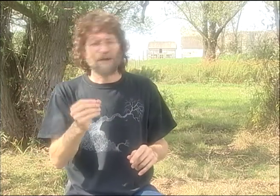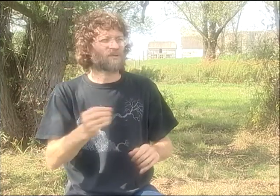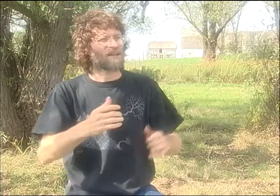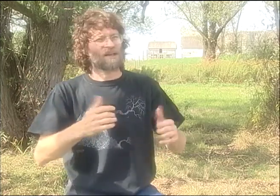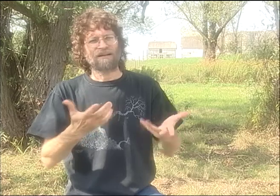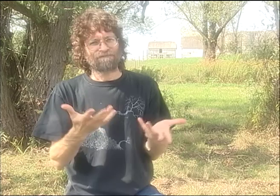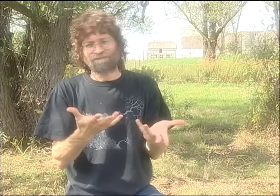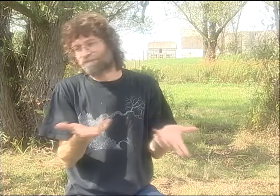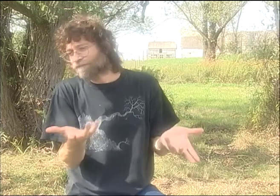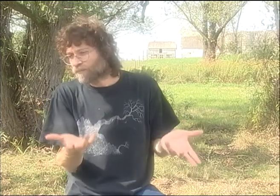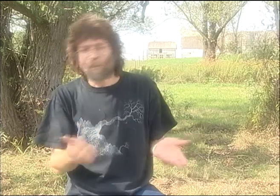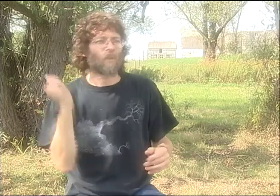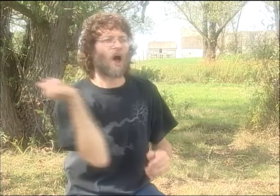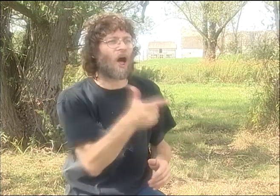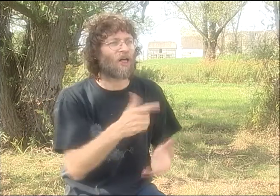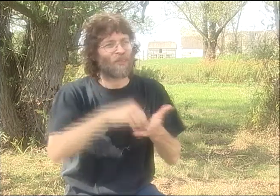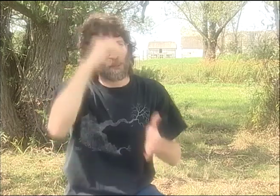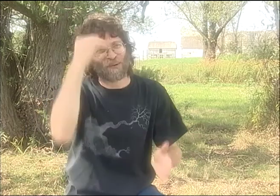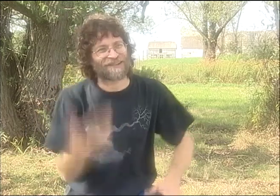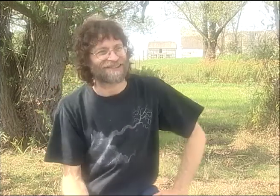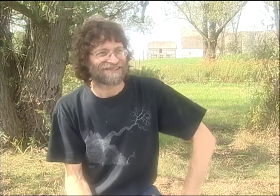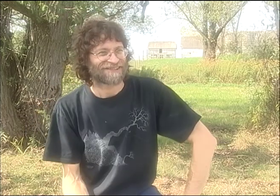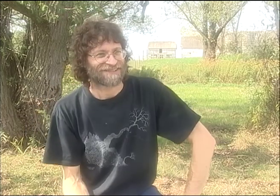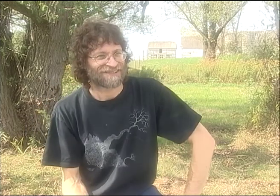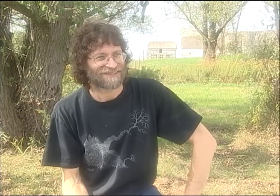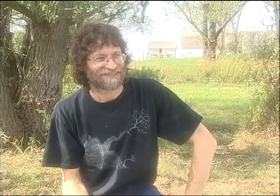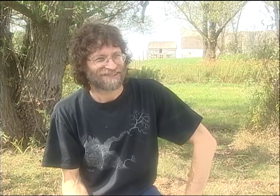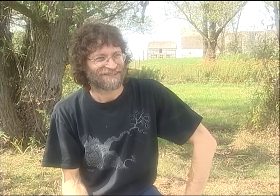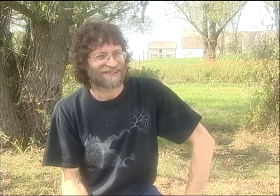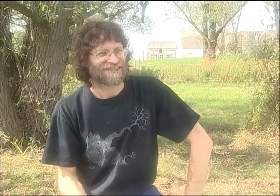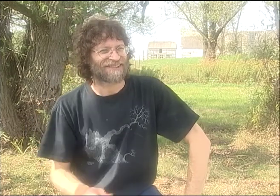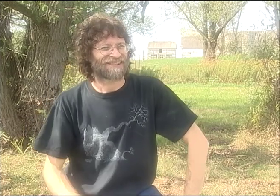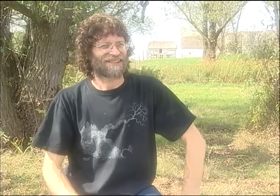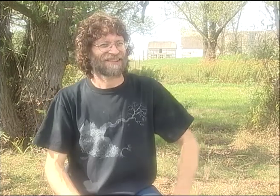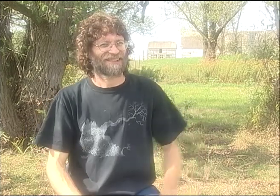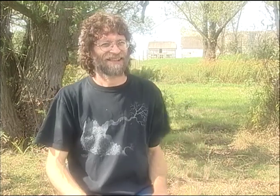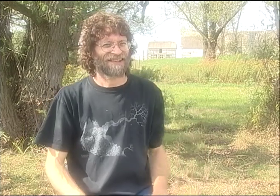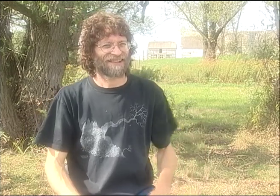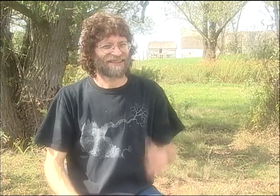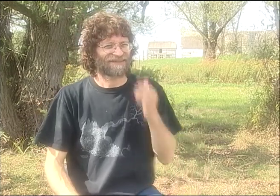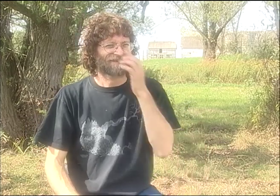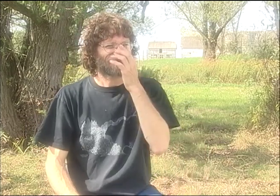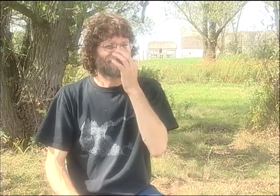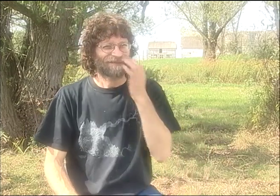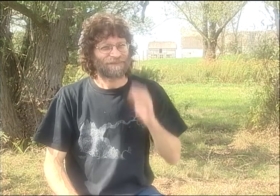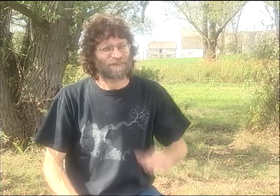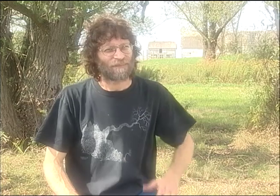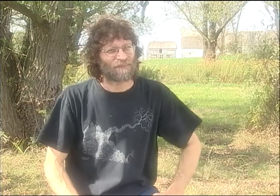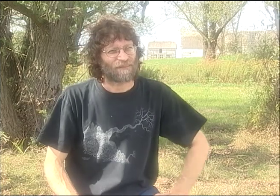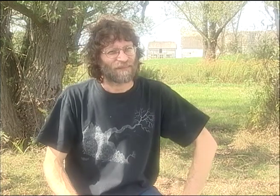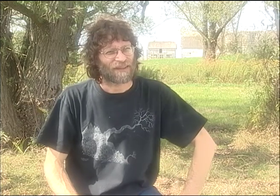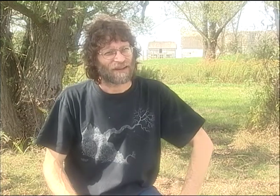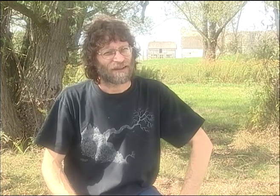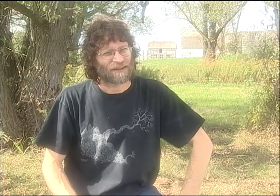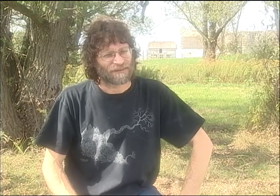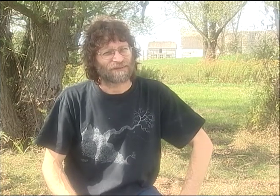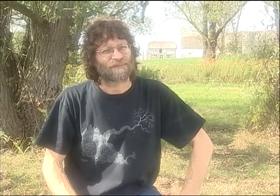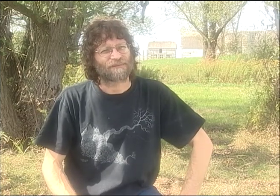STYLES, POETRY, STORYTELLING. AND WE WERE ALL LEARNING FROM EACH OTHER.